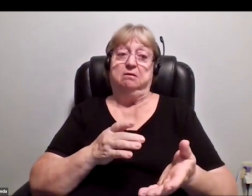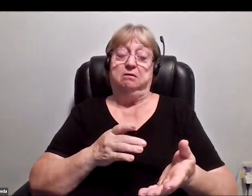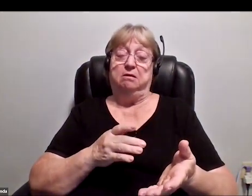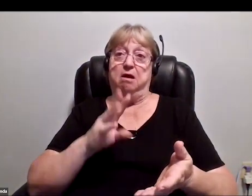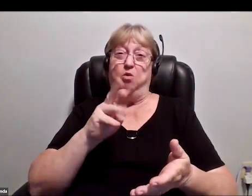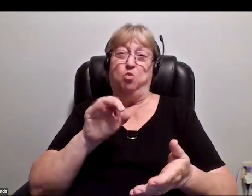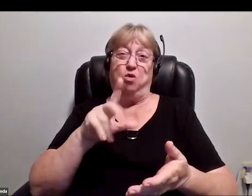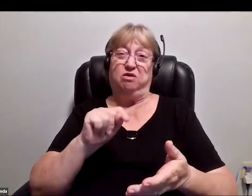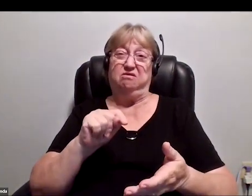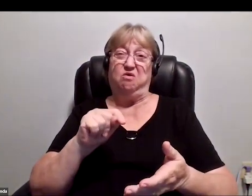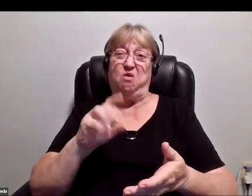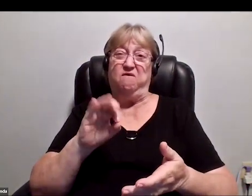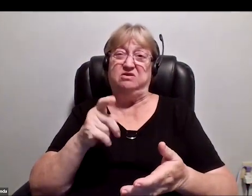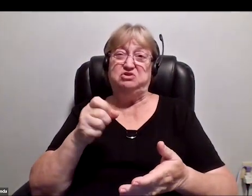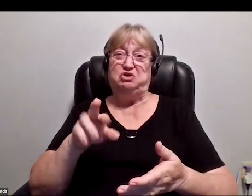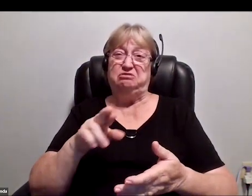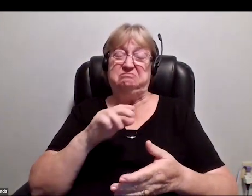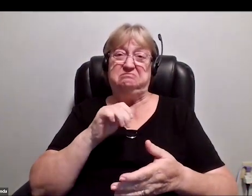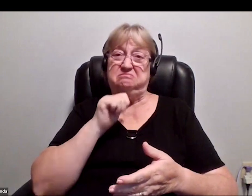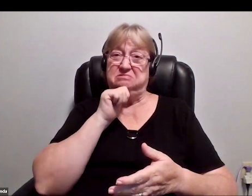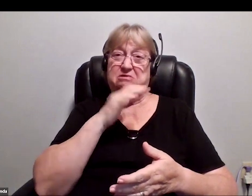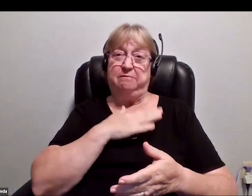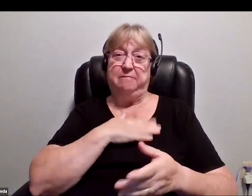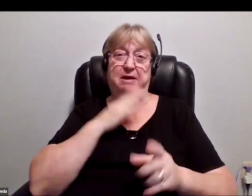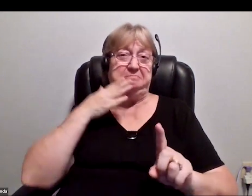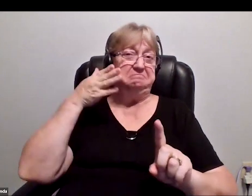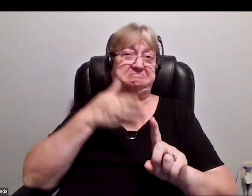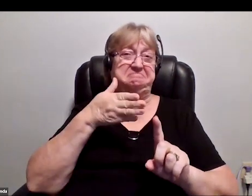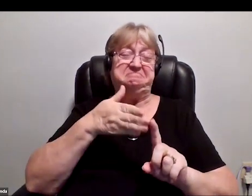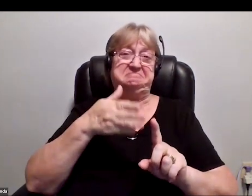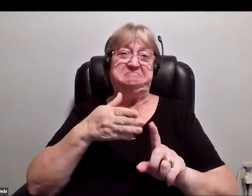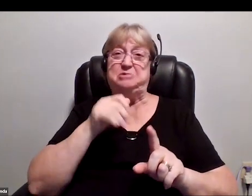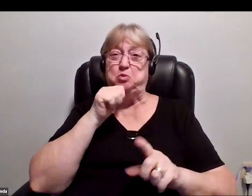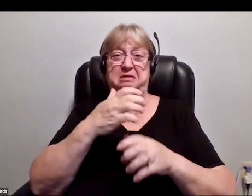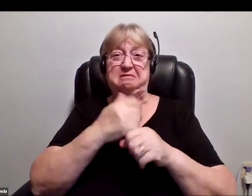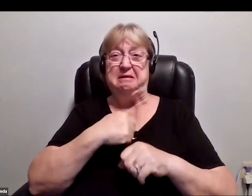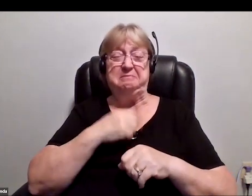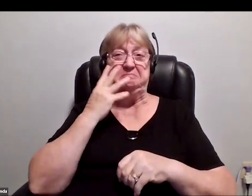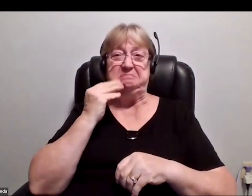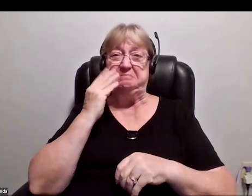was not a path that was going to get me the experience and training and access that I needed